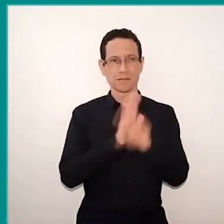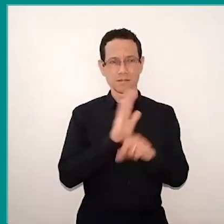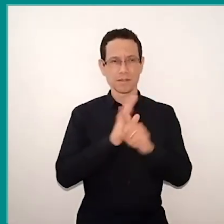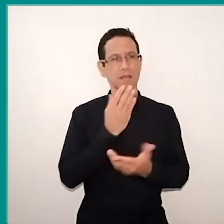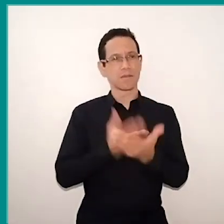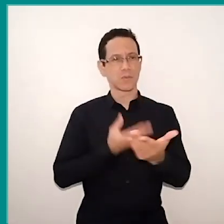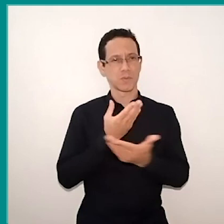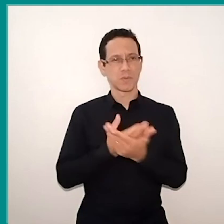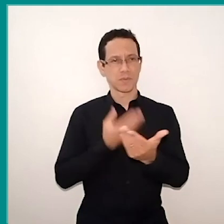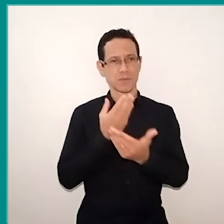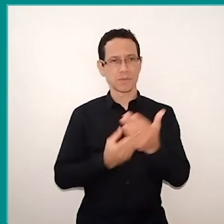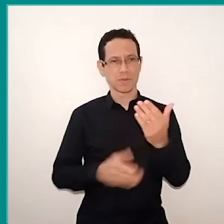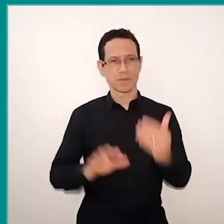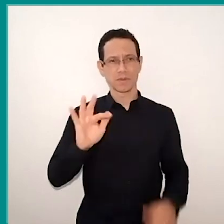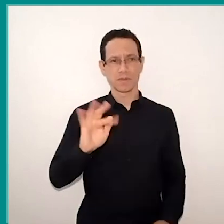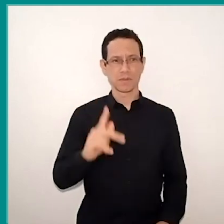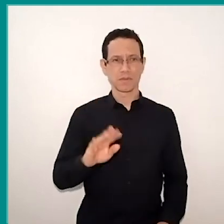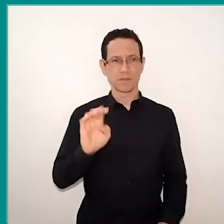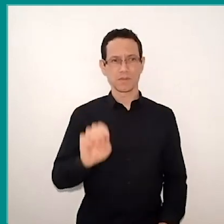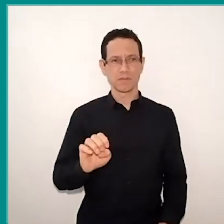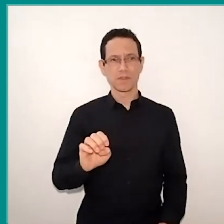The idea here is media education, is to enable the student